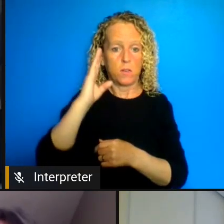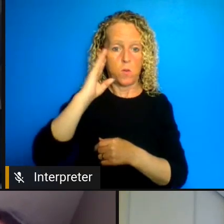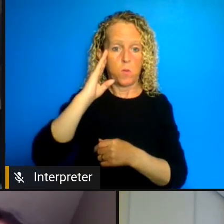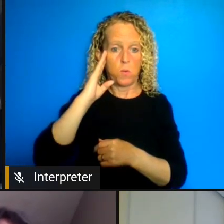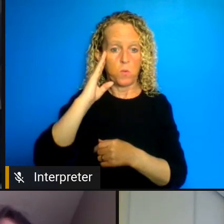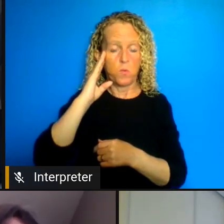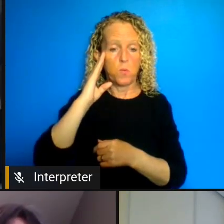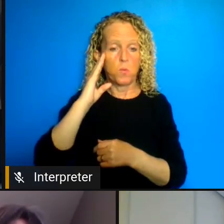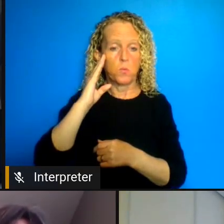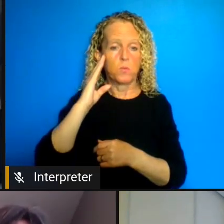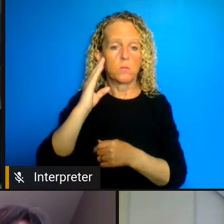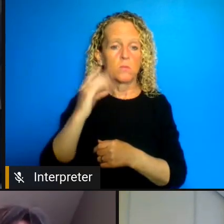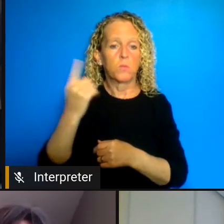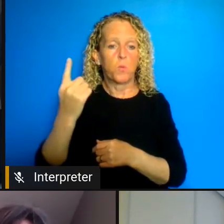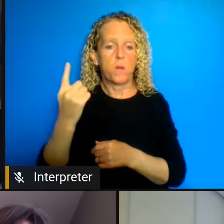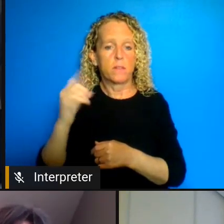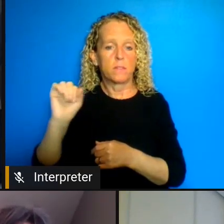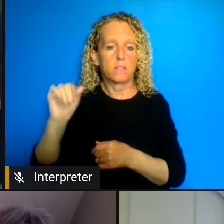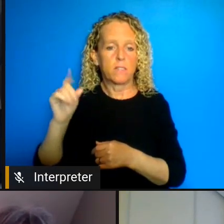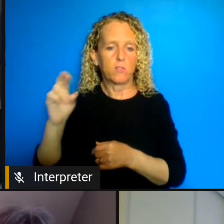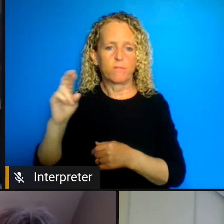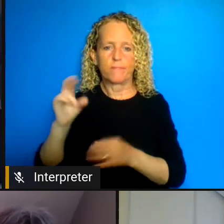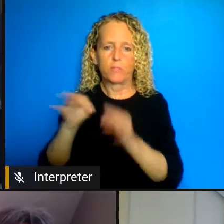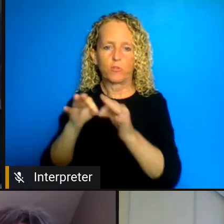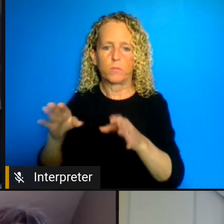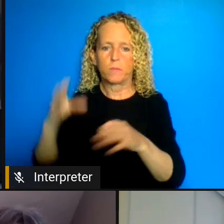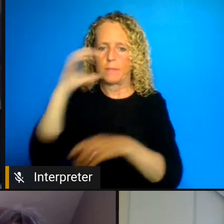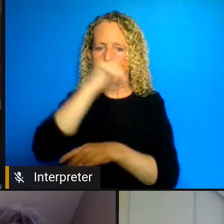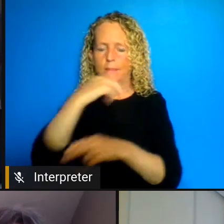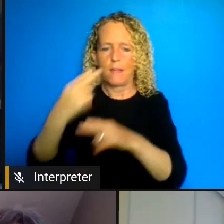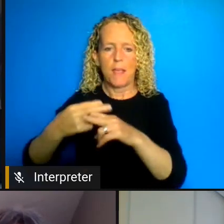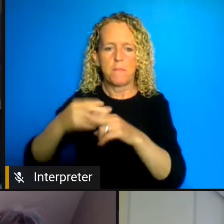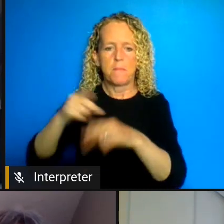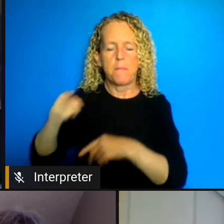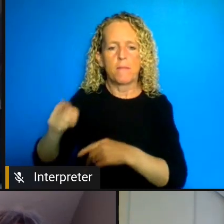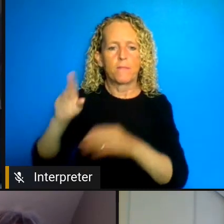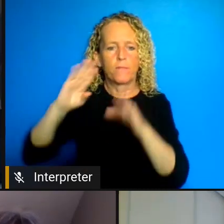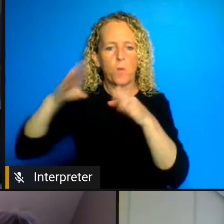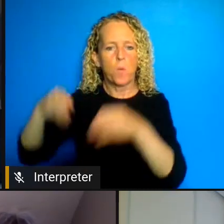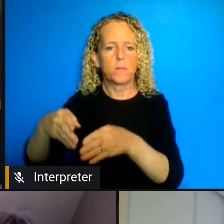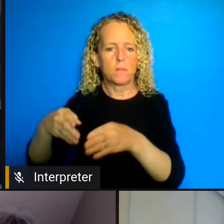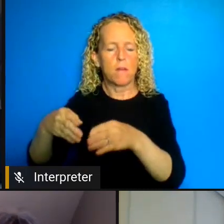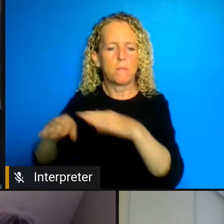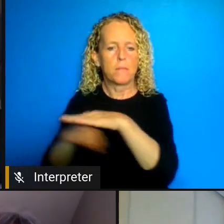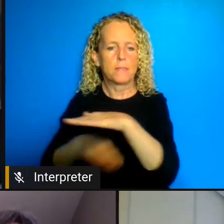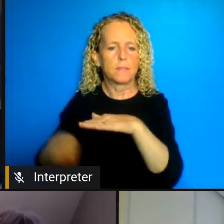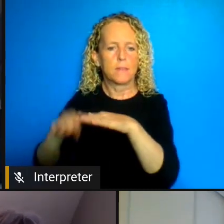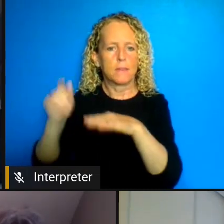people at the forefront of the work on basic income so looking for structural